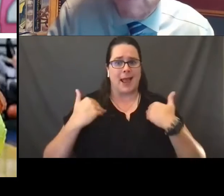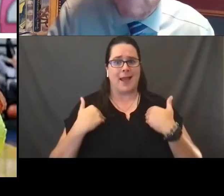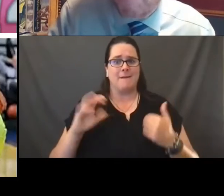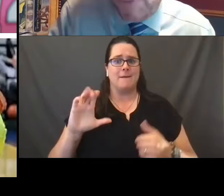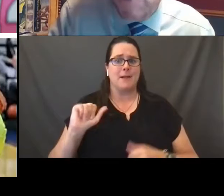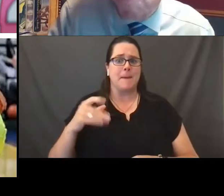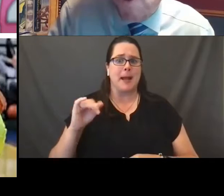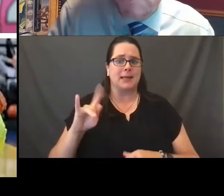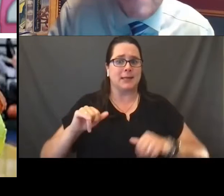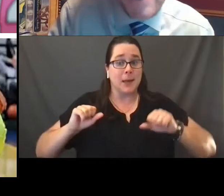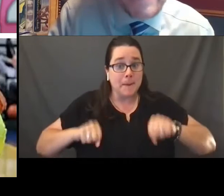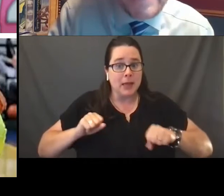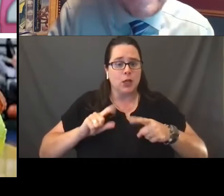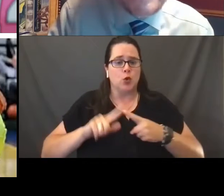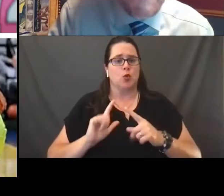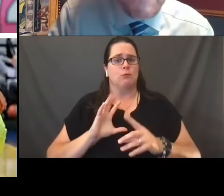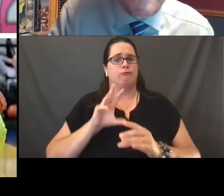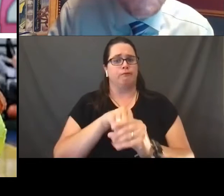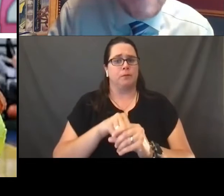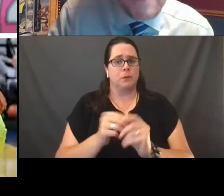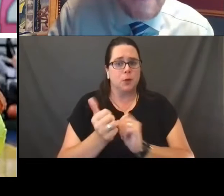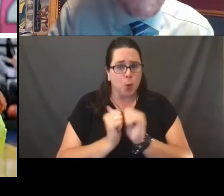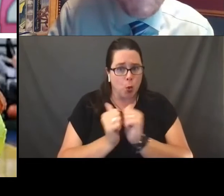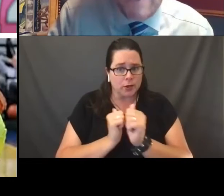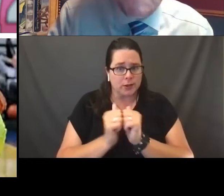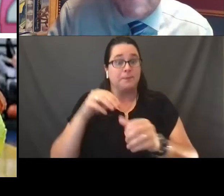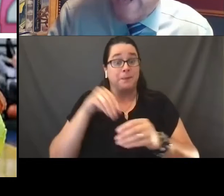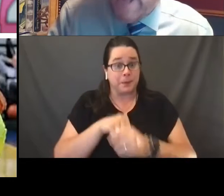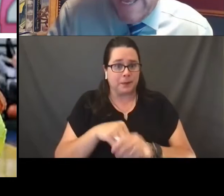the ability to play sports in the state of Wisconsin.